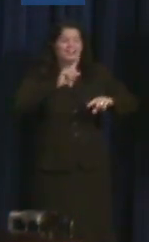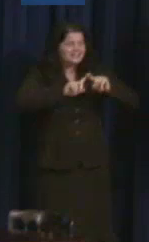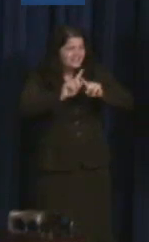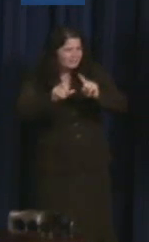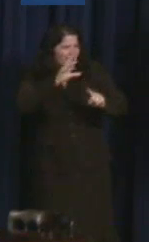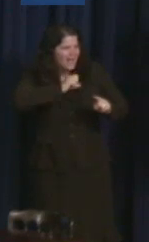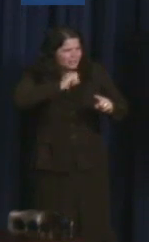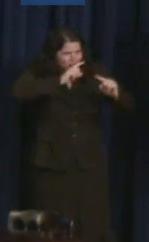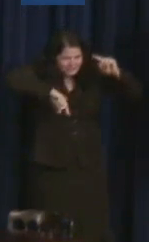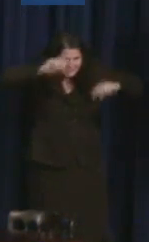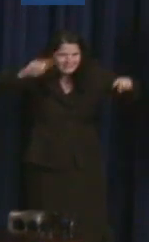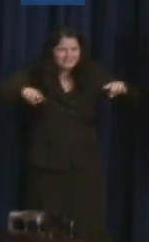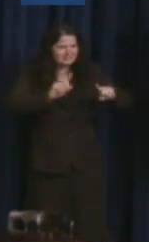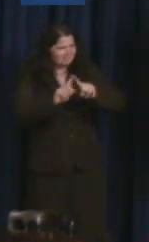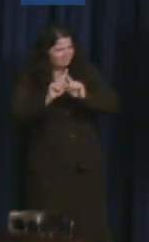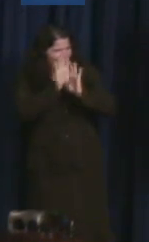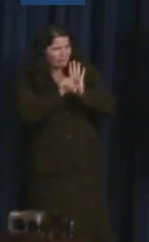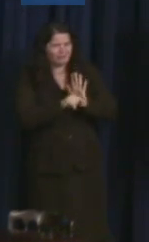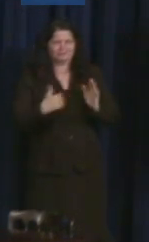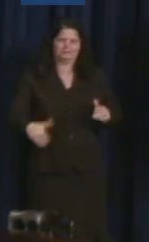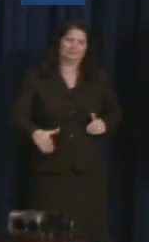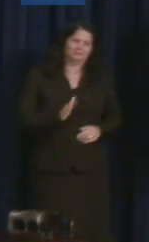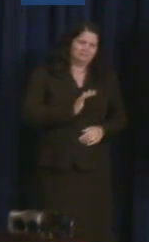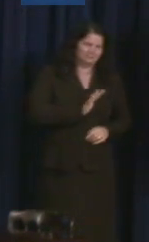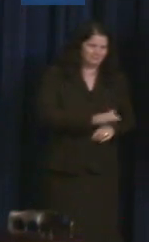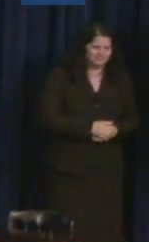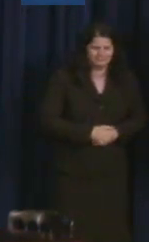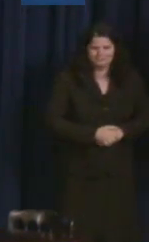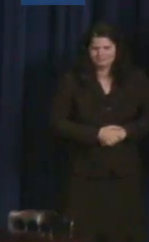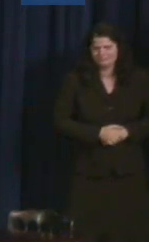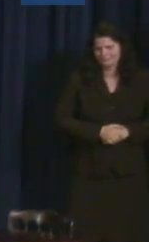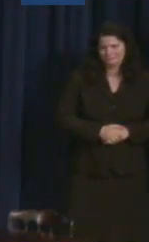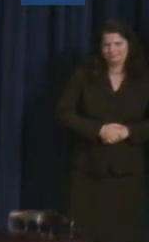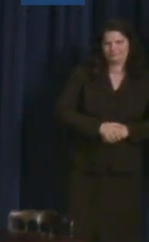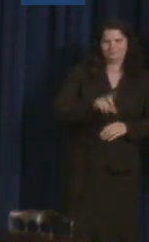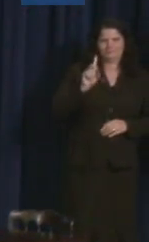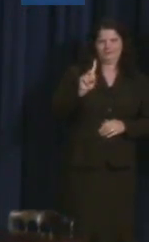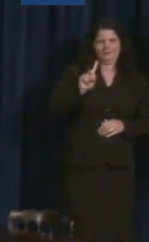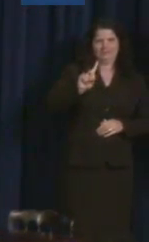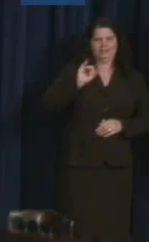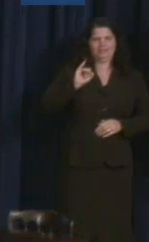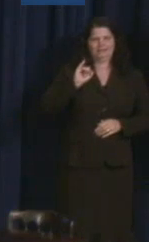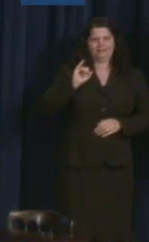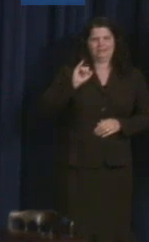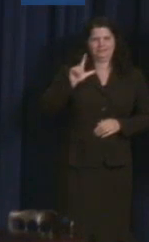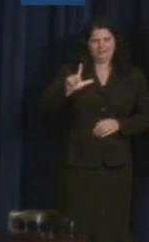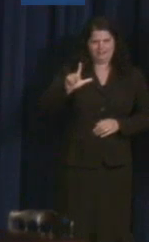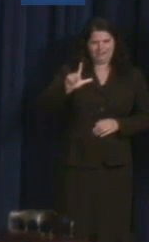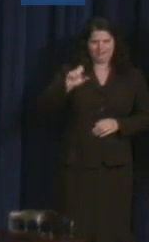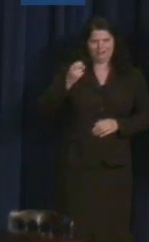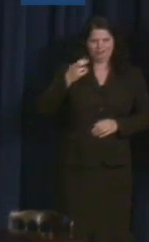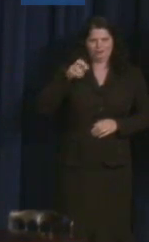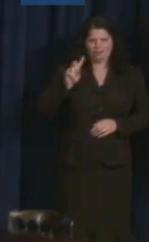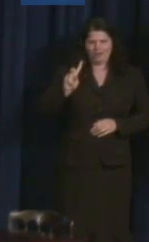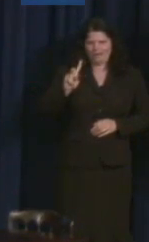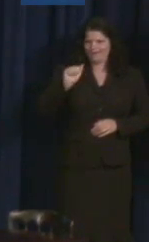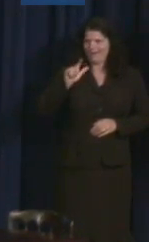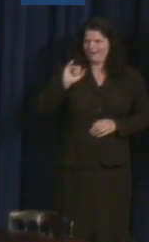So the begin with there is Dilshad Ali. Dil? Hands up.